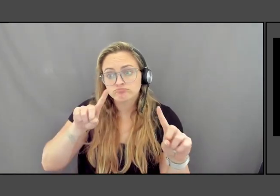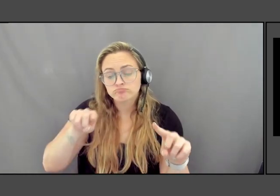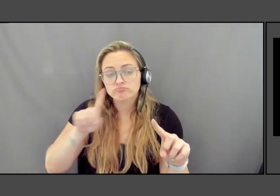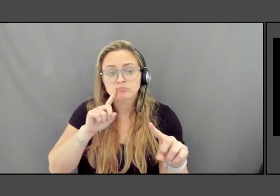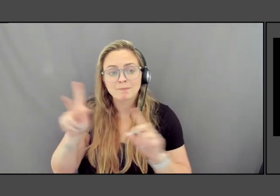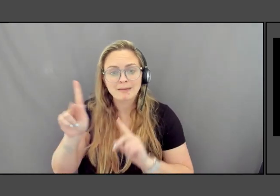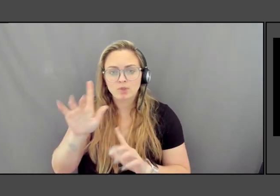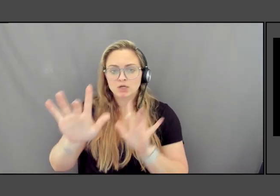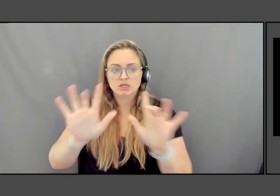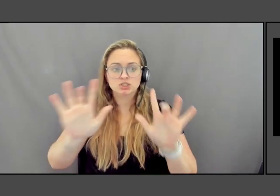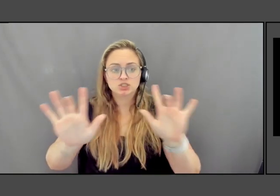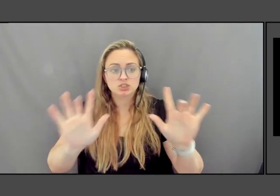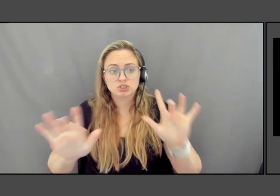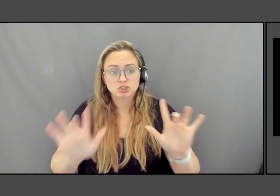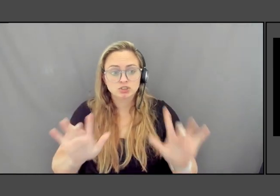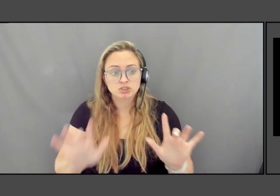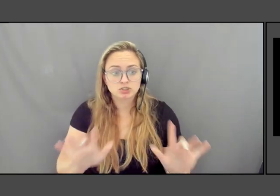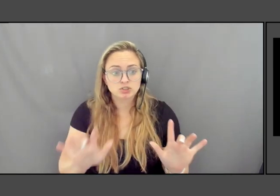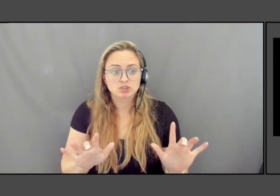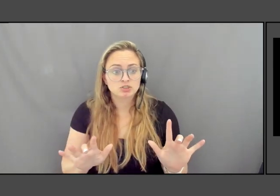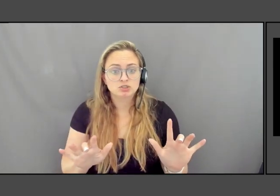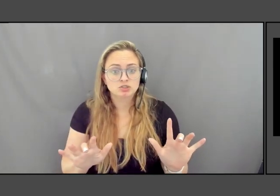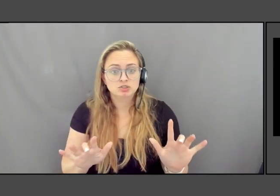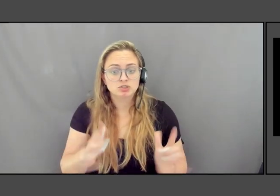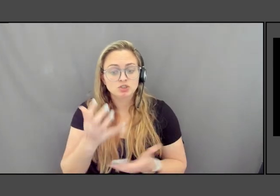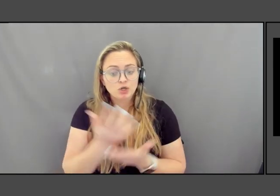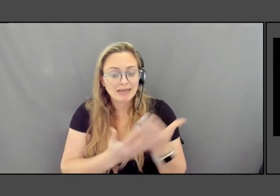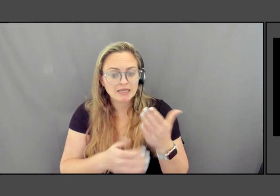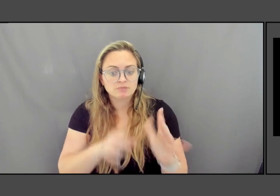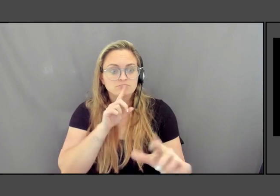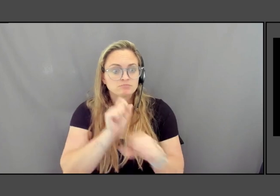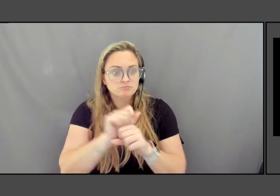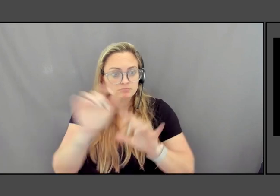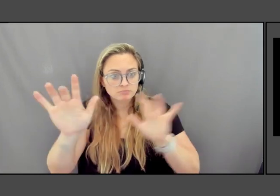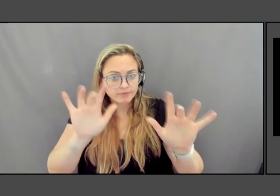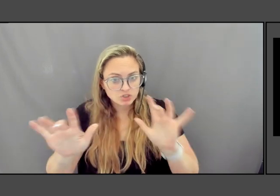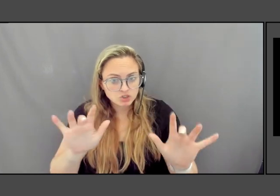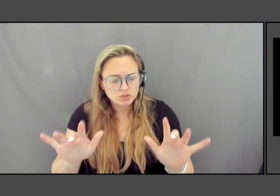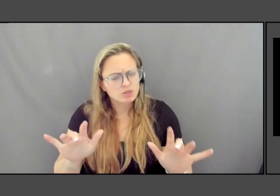people have their hands on it, which is kind of anti monumental to